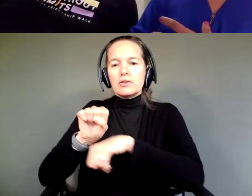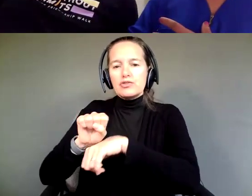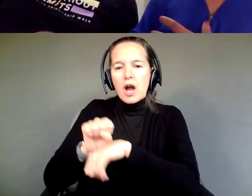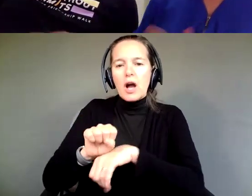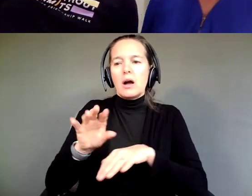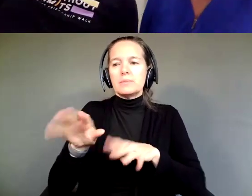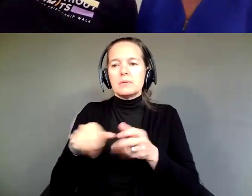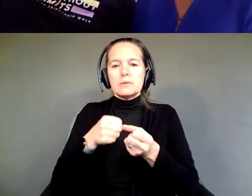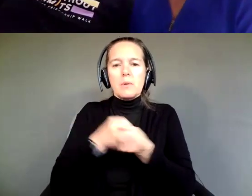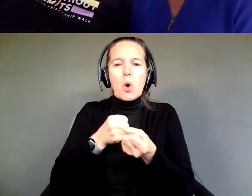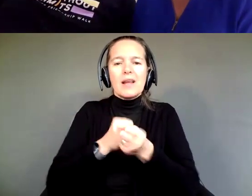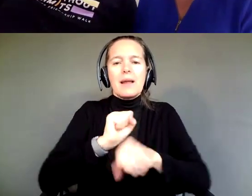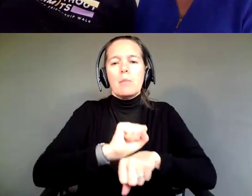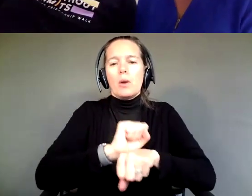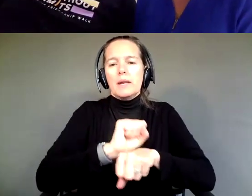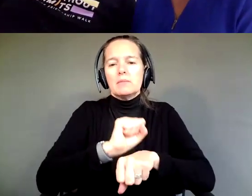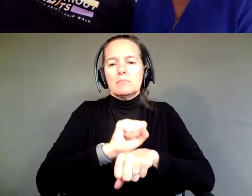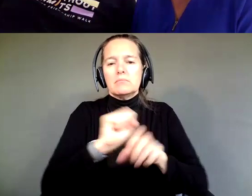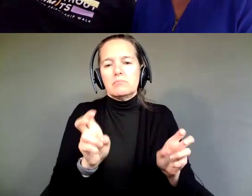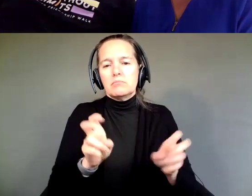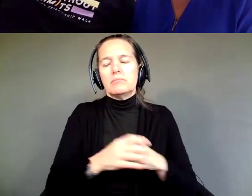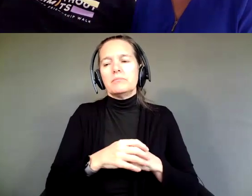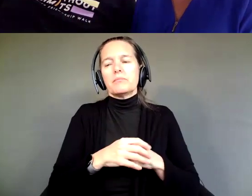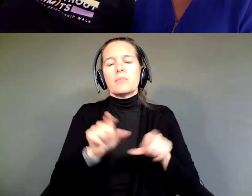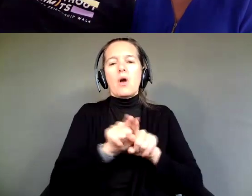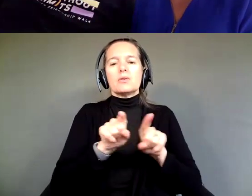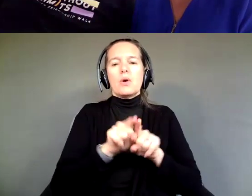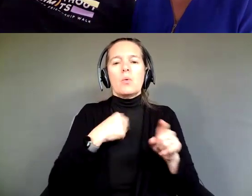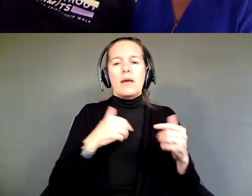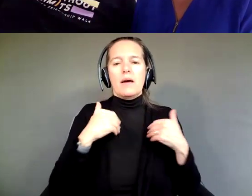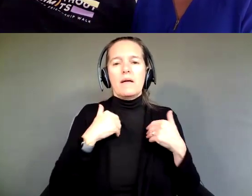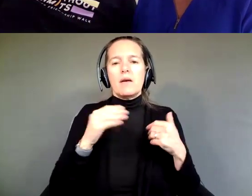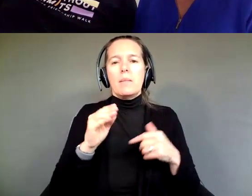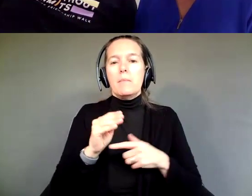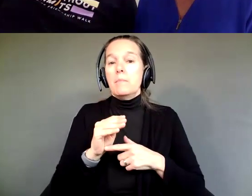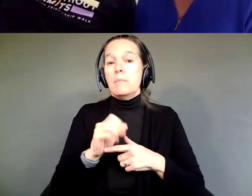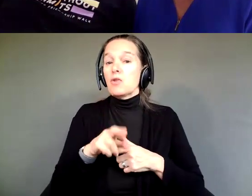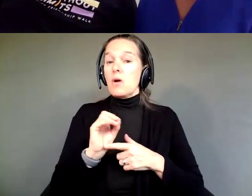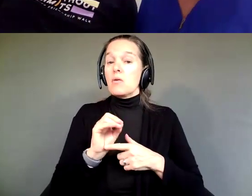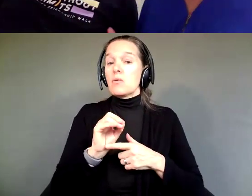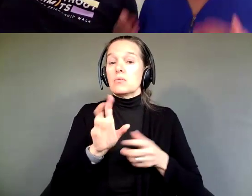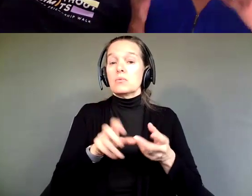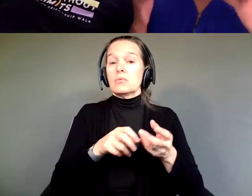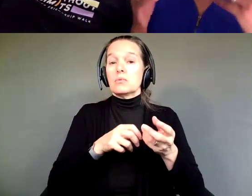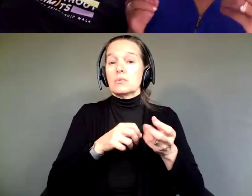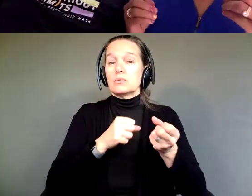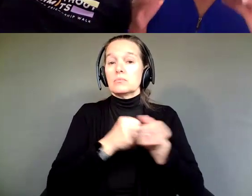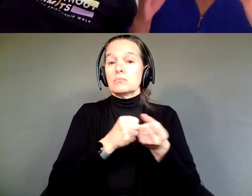supported employment for the most part. We also have Nero Consultant Solutions, who basically came in and put a very detailed